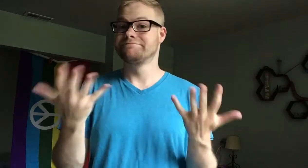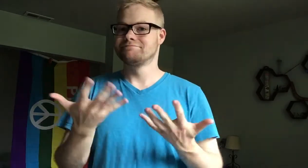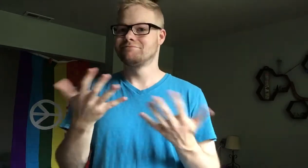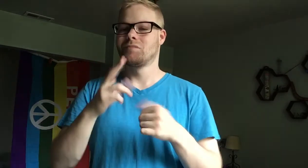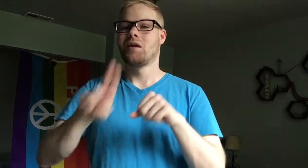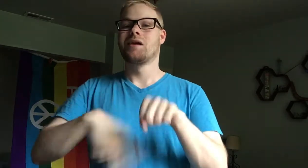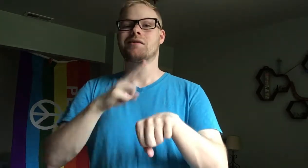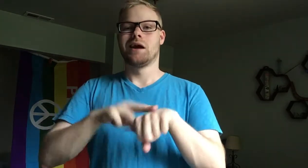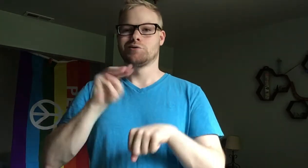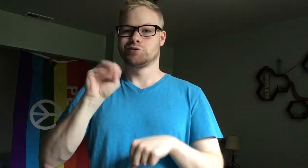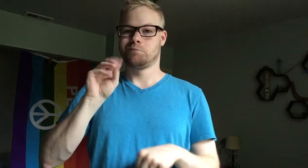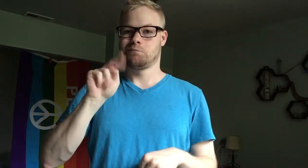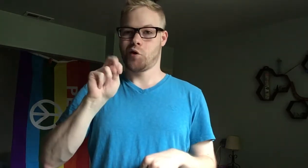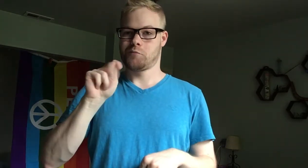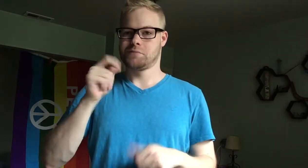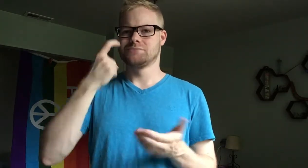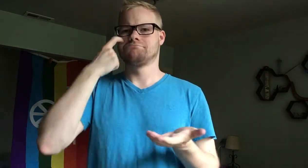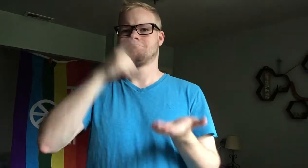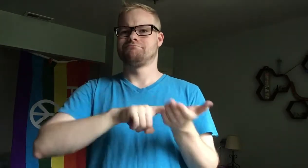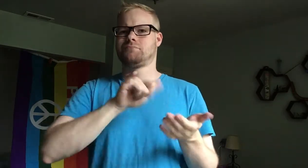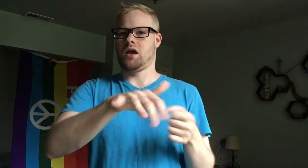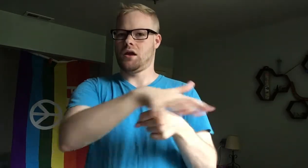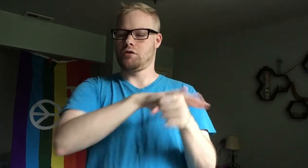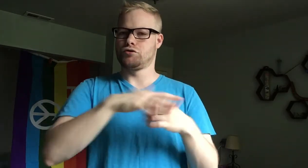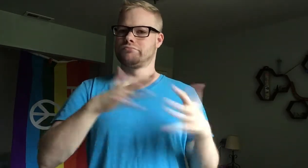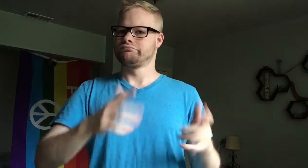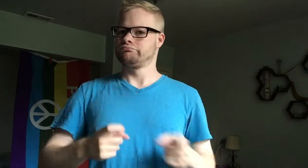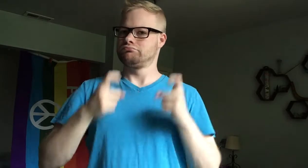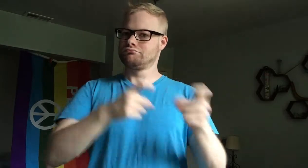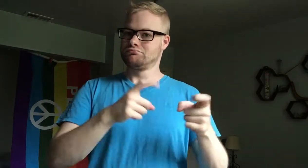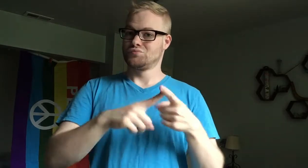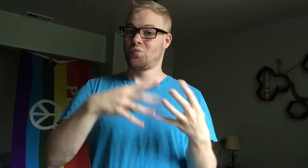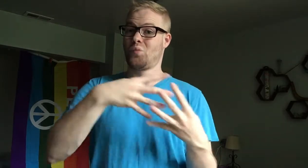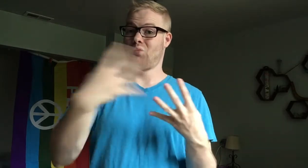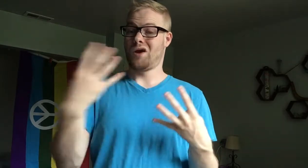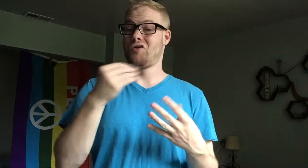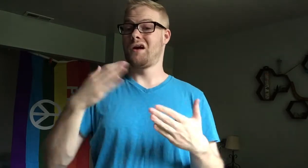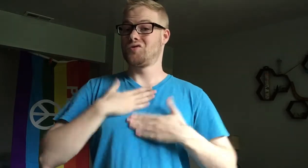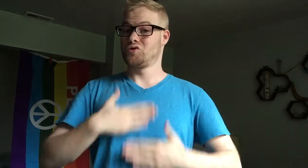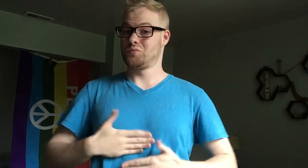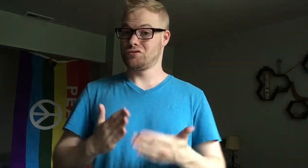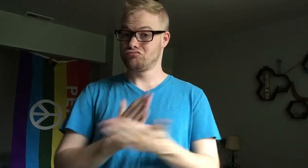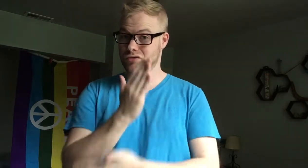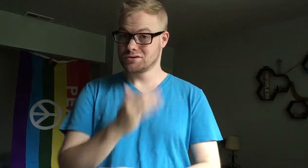a national monument in recognition of the area’s contribution to queer and human rights.